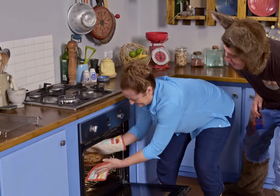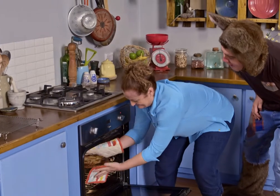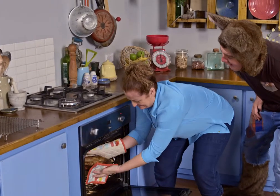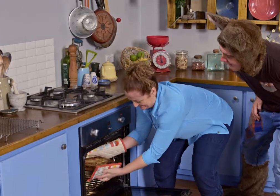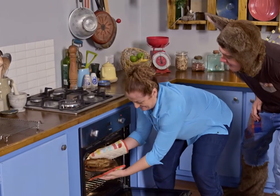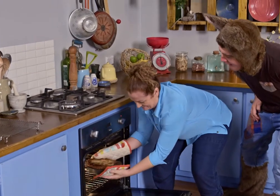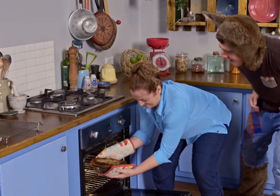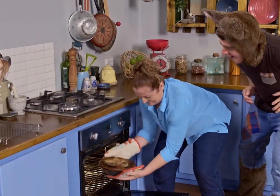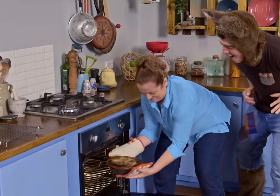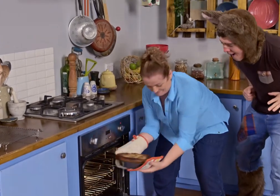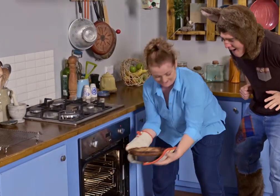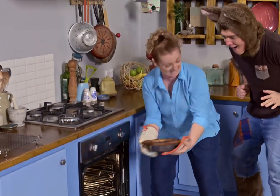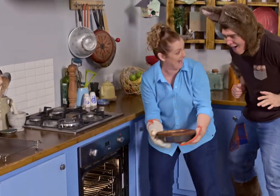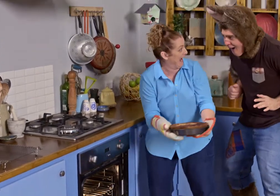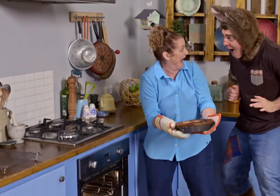Ooh. Ooh...